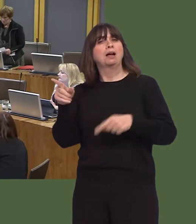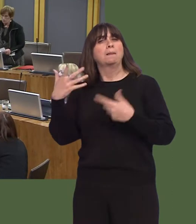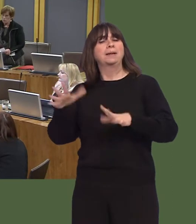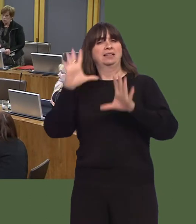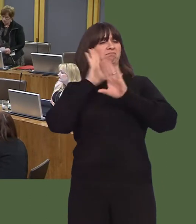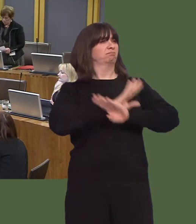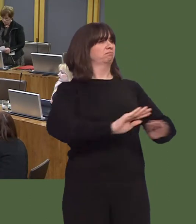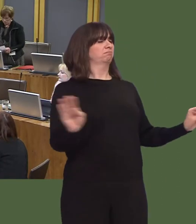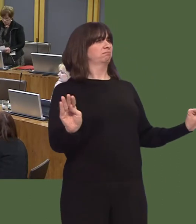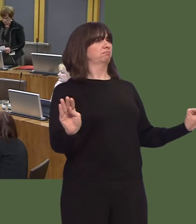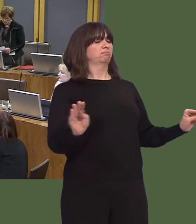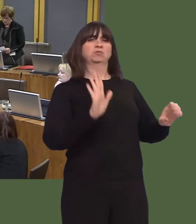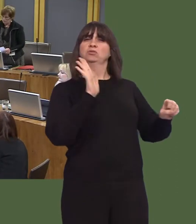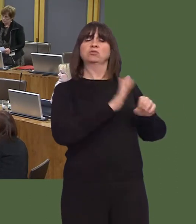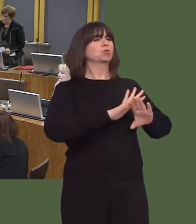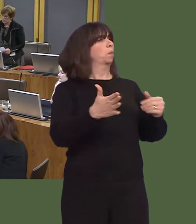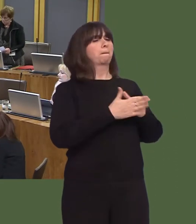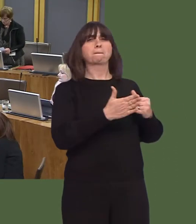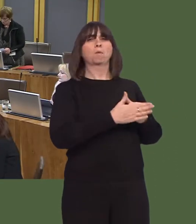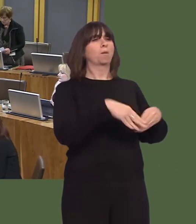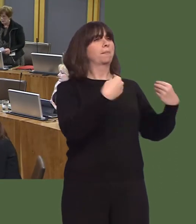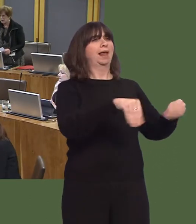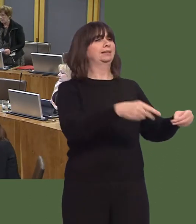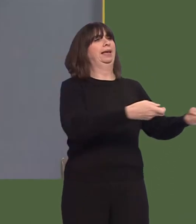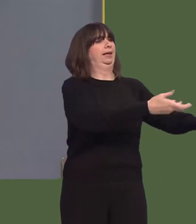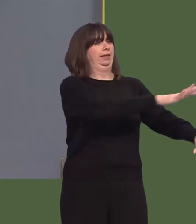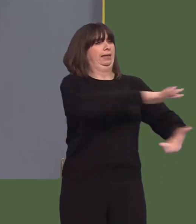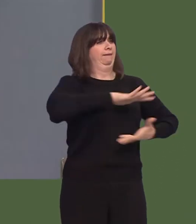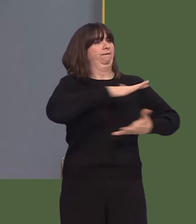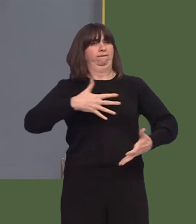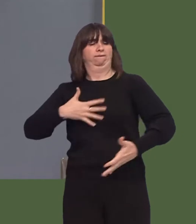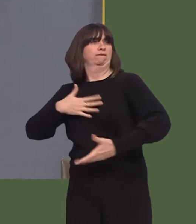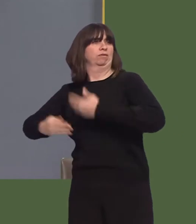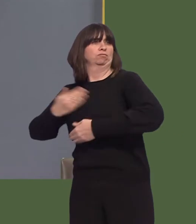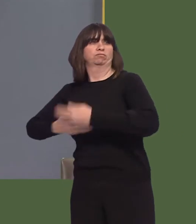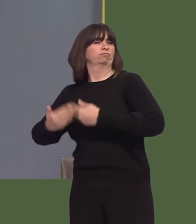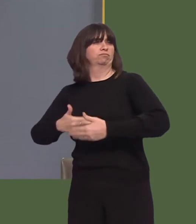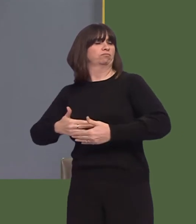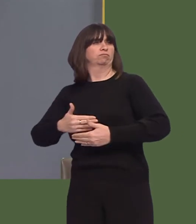that they'll no longer be importing plastic waste from the UK, and last year alone Wales